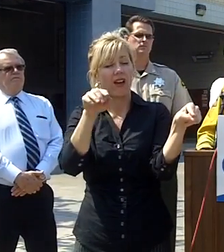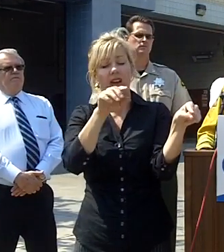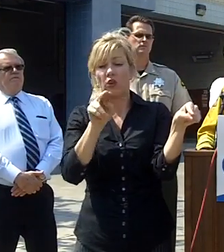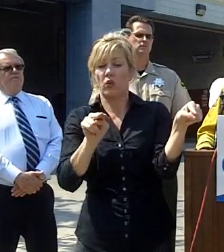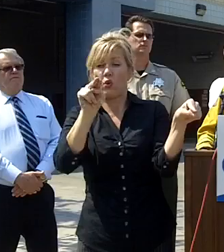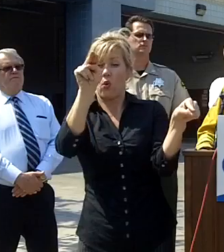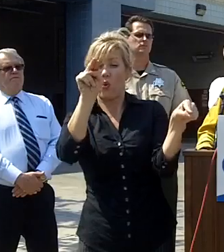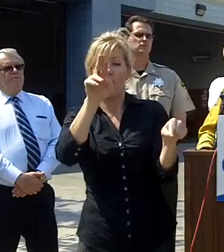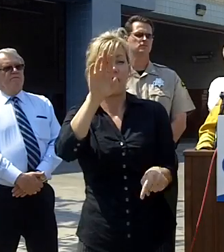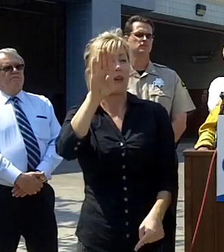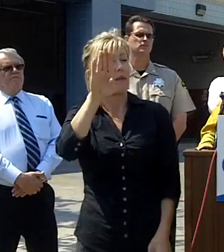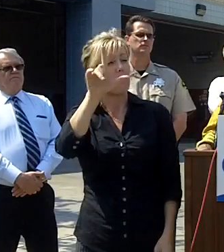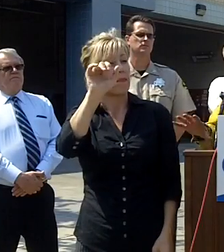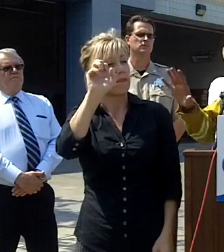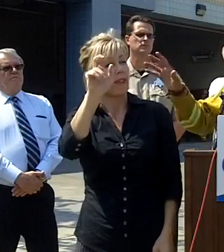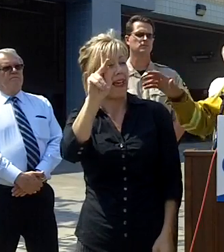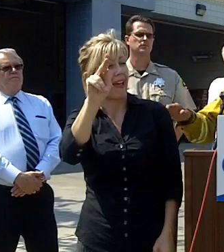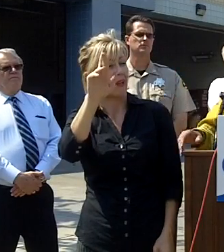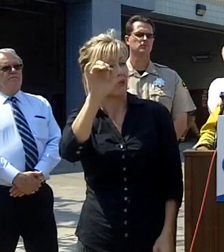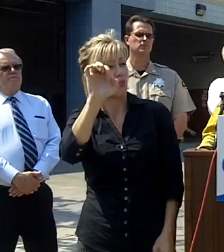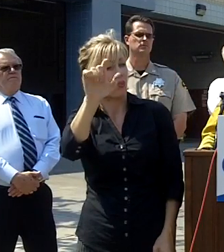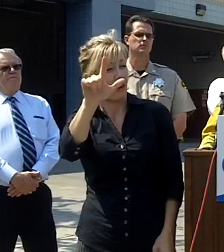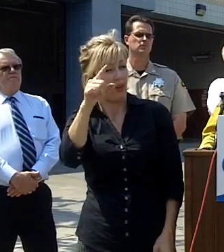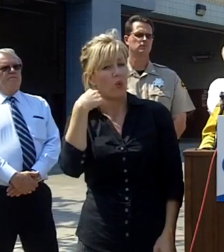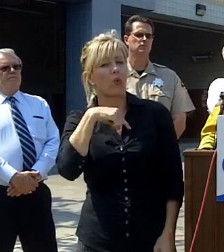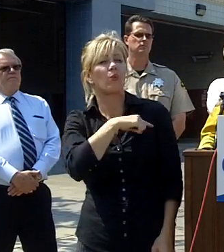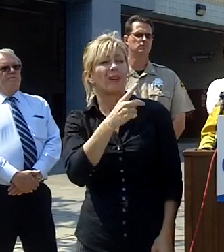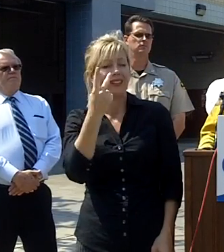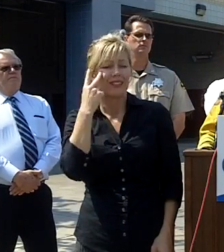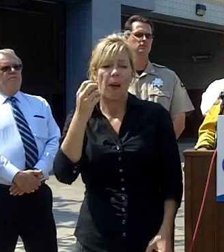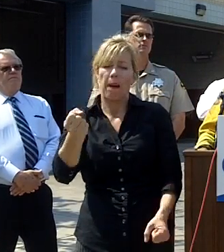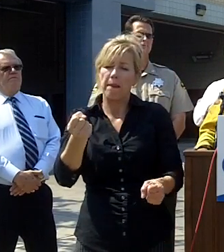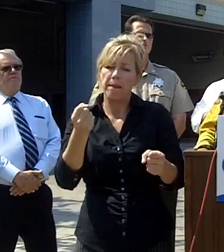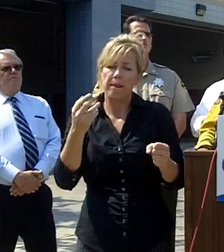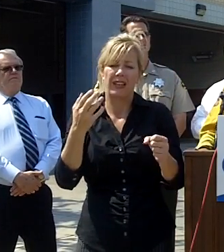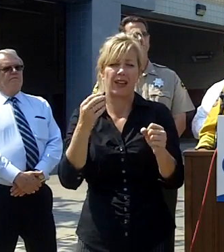a lot of the damage and that was because of the embers we spoke about before but what we can also